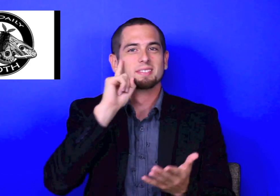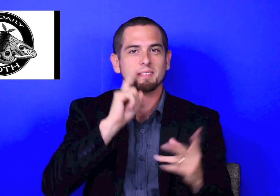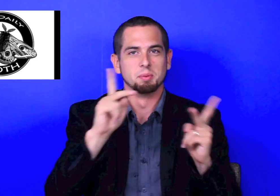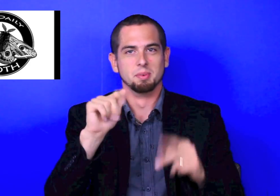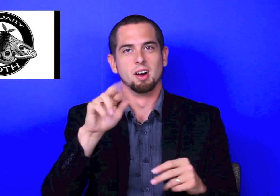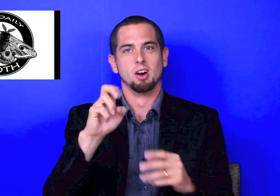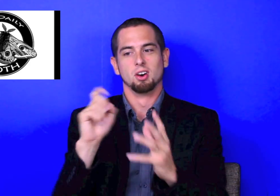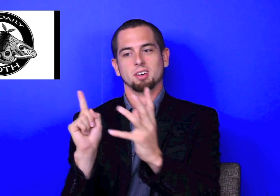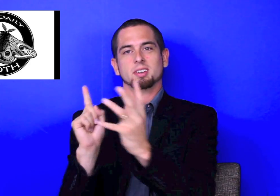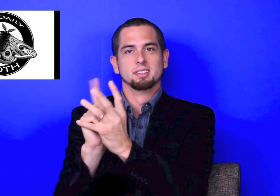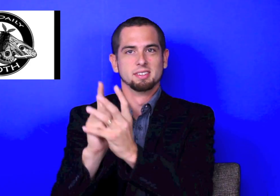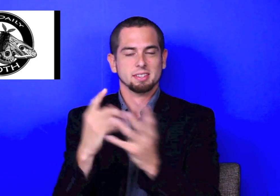This is for only the sighted, as for the DeafBlind, they might still need light, because that's where the Deaf people are!